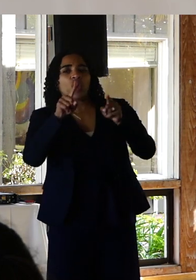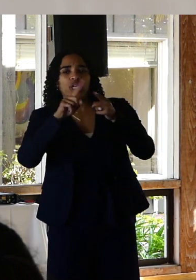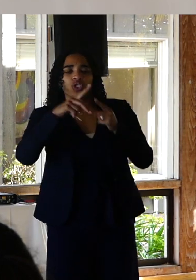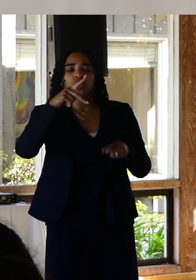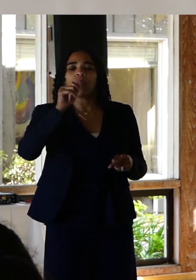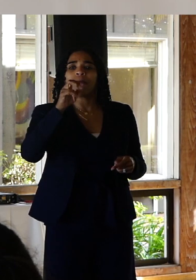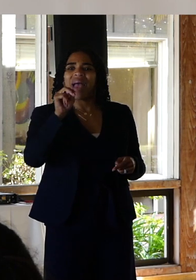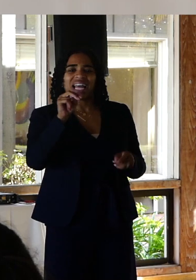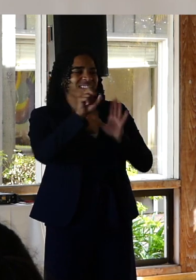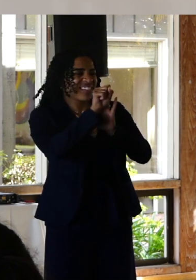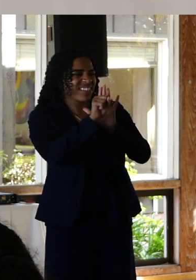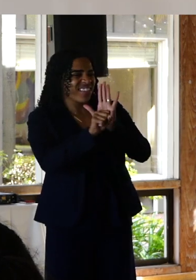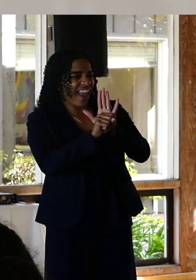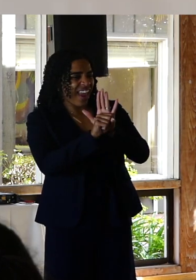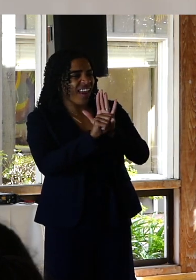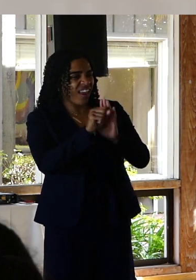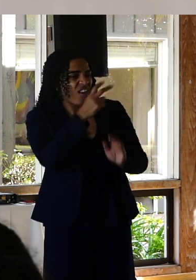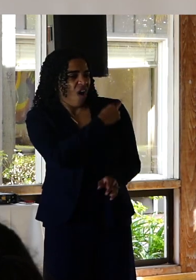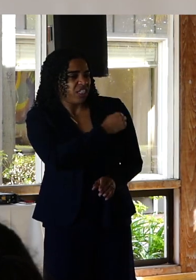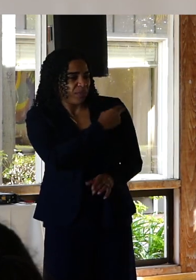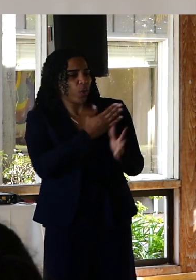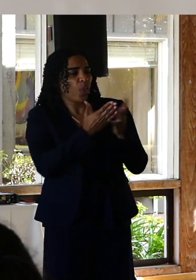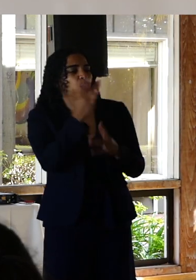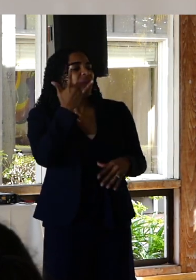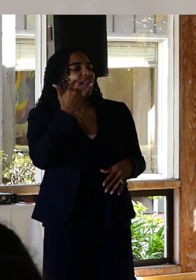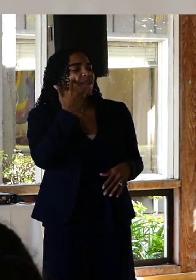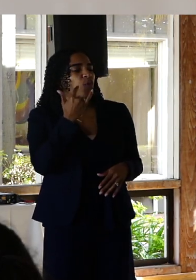at the patent state hospital through the California memorial Project's